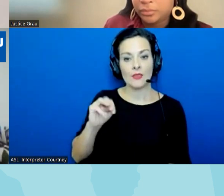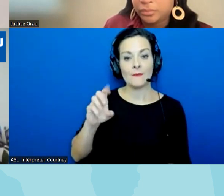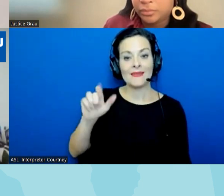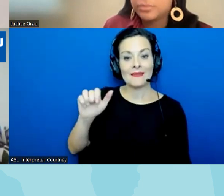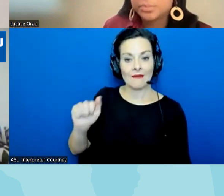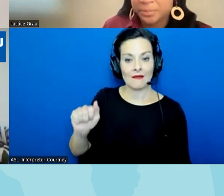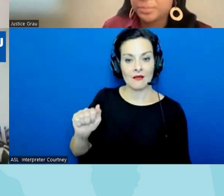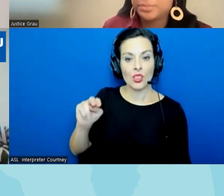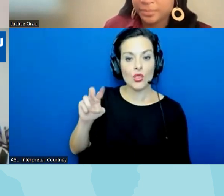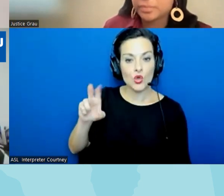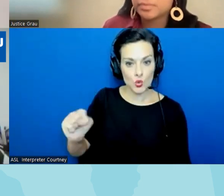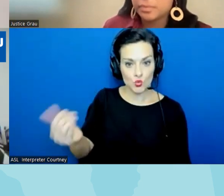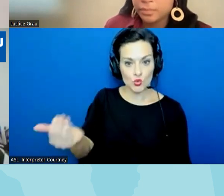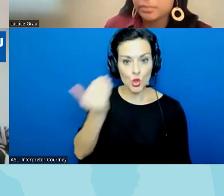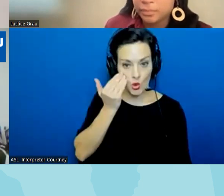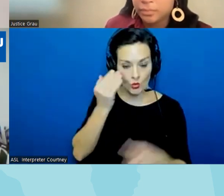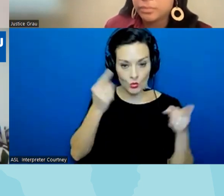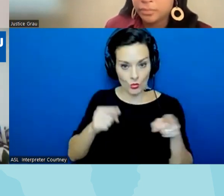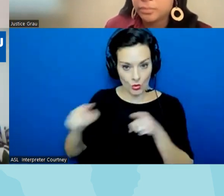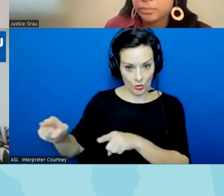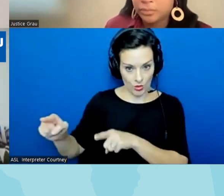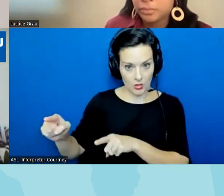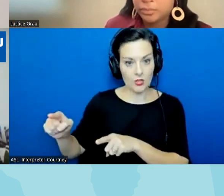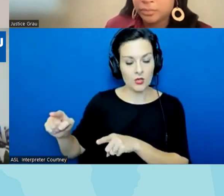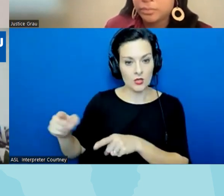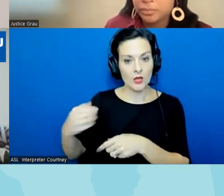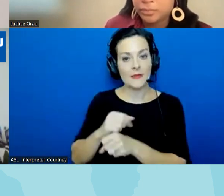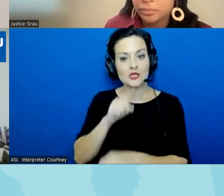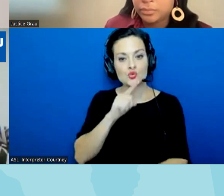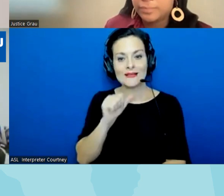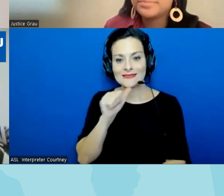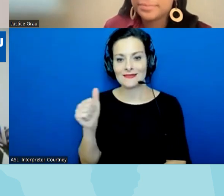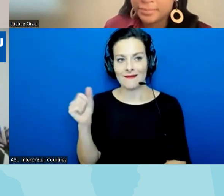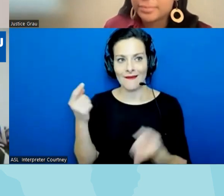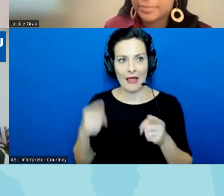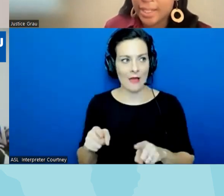is going on um making sure that this doesn't happen in the dark that's been really effective